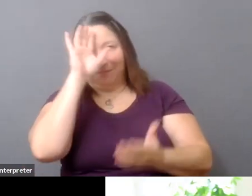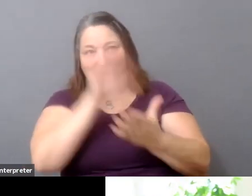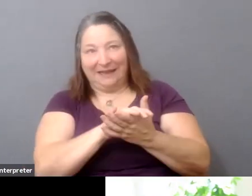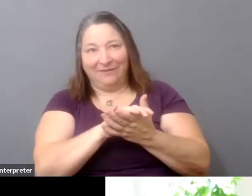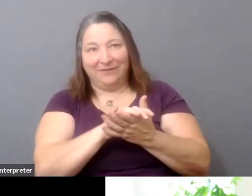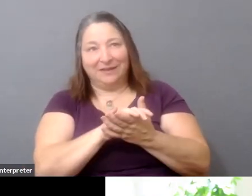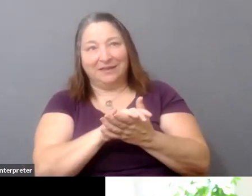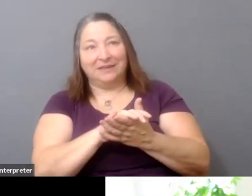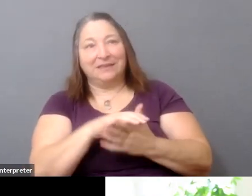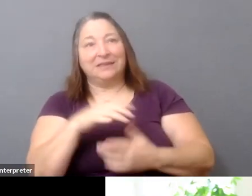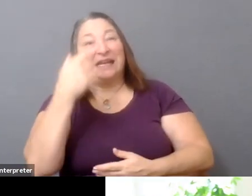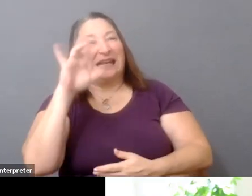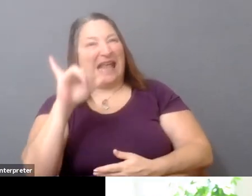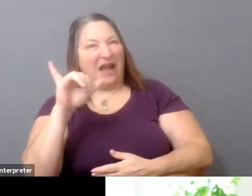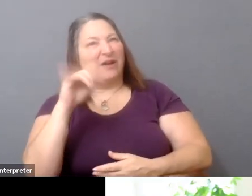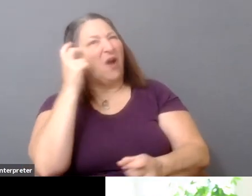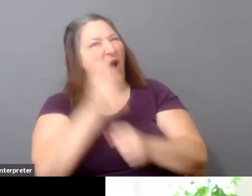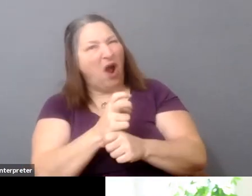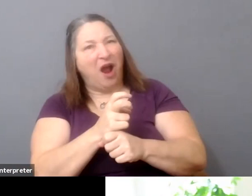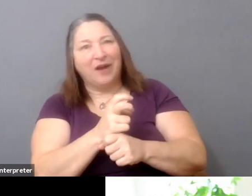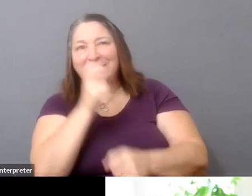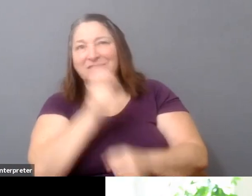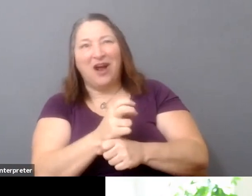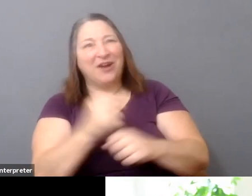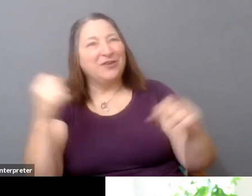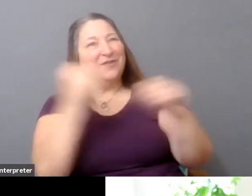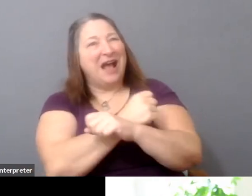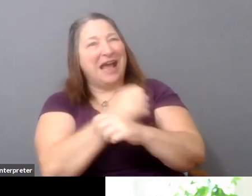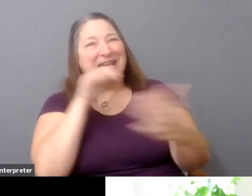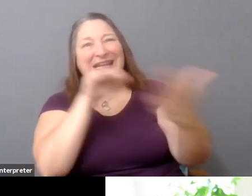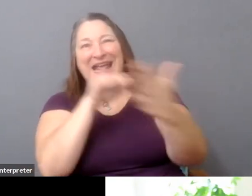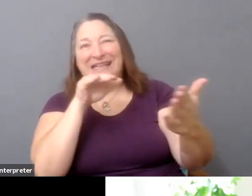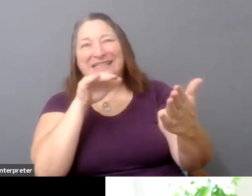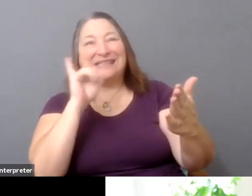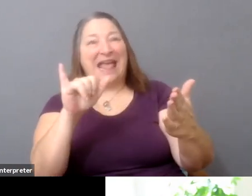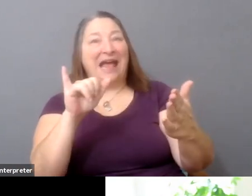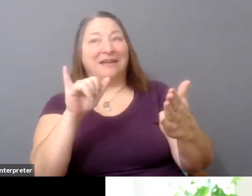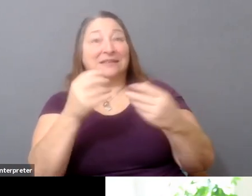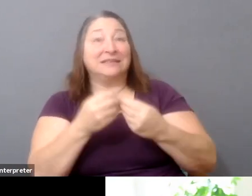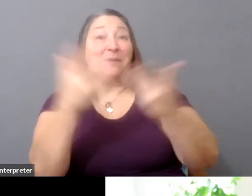I mean, that's hard because it's very hard to fight against the dynamics of a supply-and-demand equation,